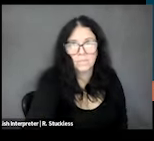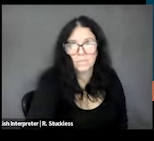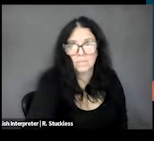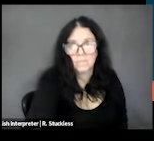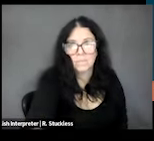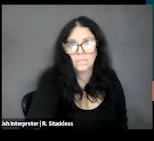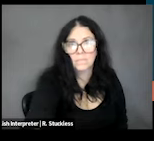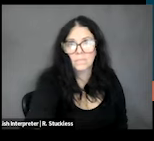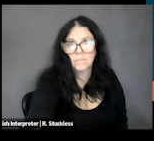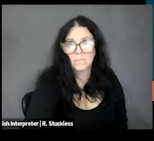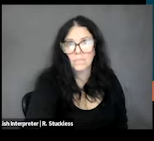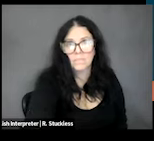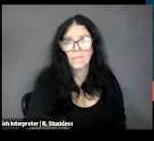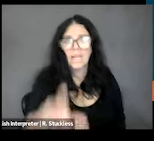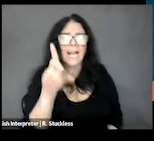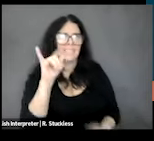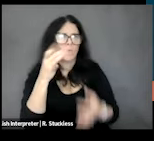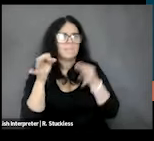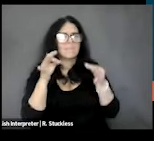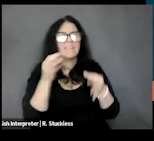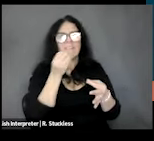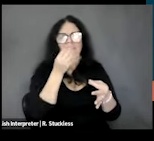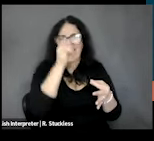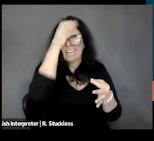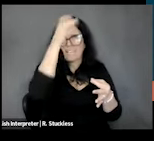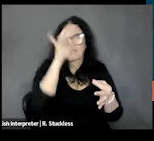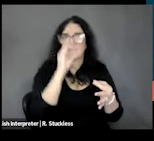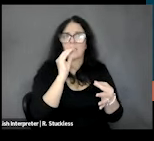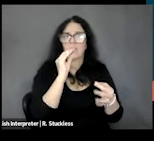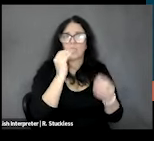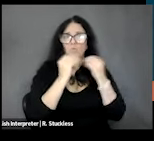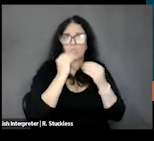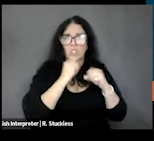of food insecurity and nutrition insecurity. Robyn already gave a really great in-depth